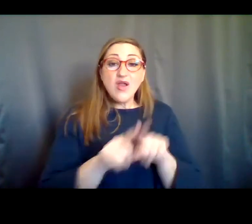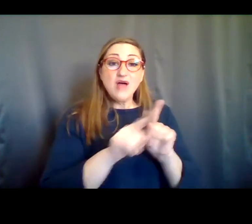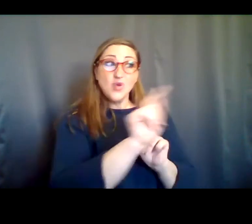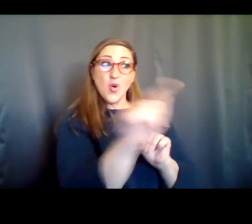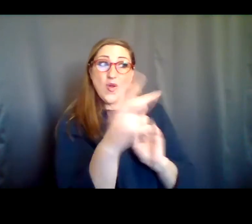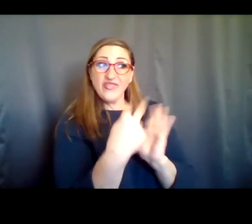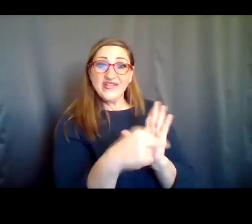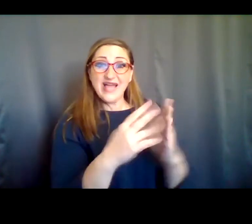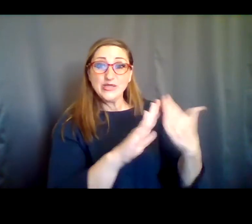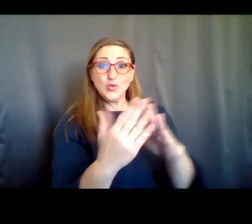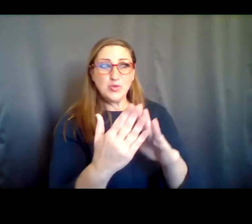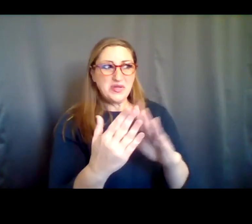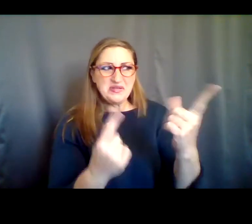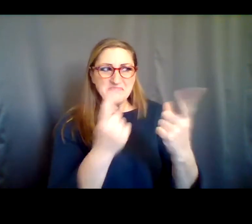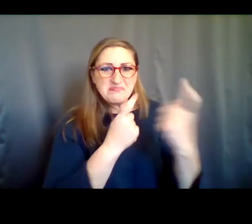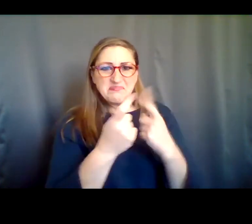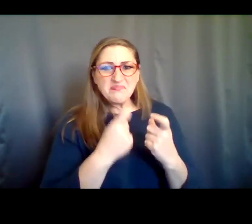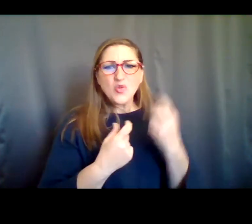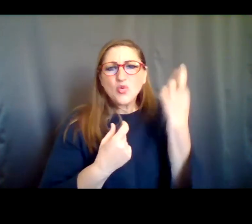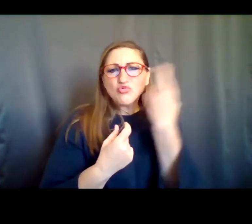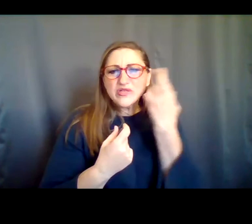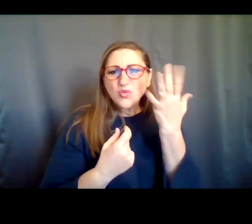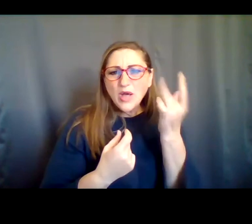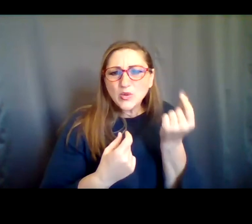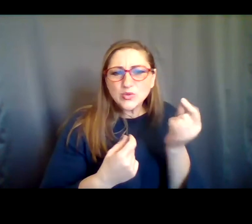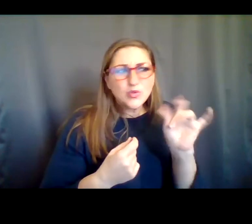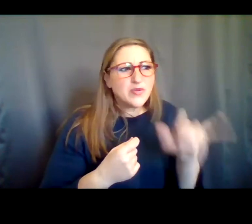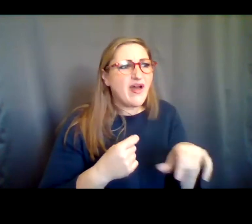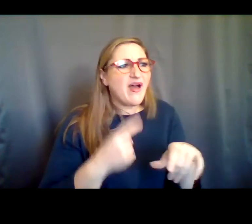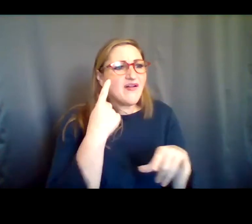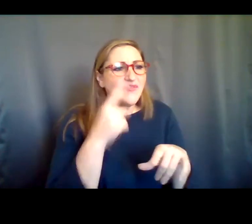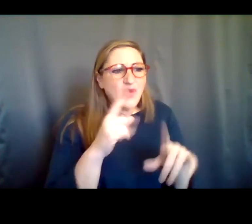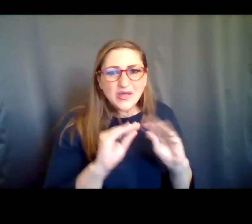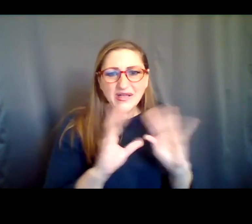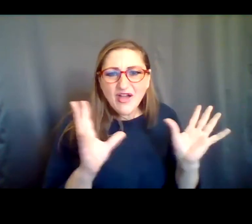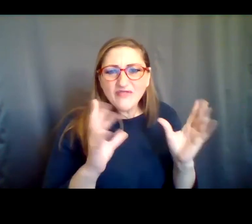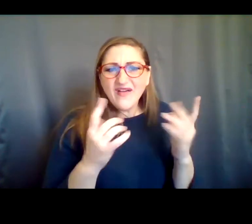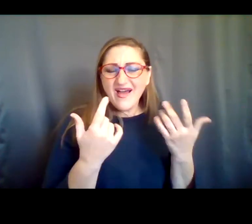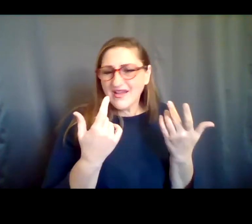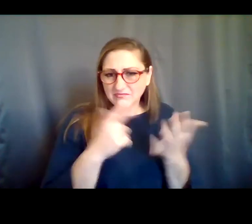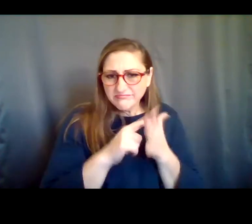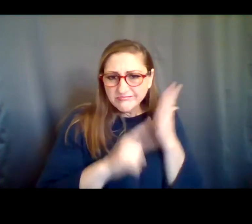around what we are doing and why. And we navigate, honestly, nearly every challenge in